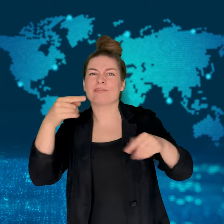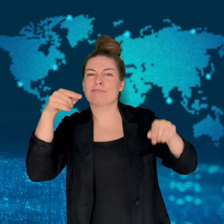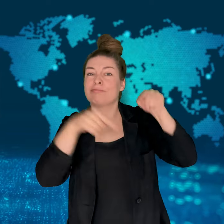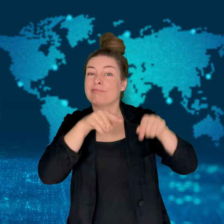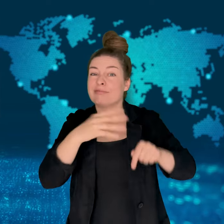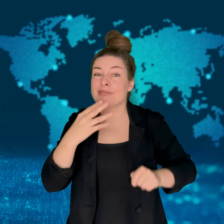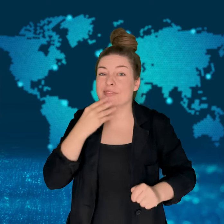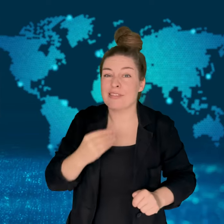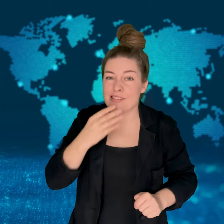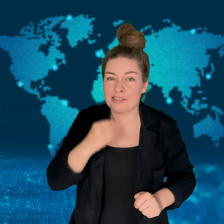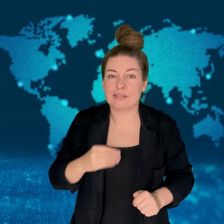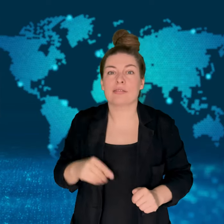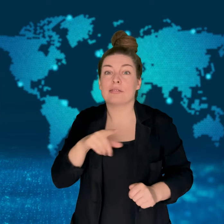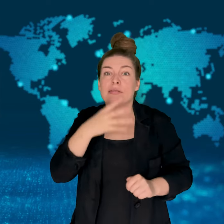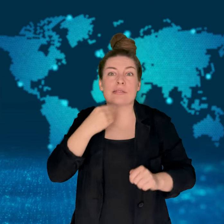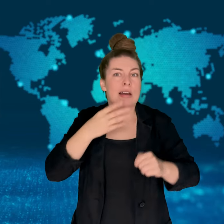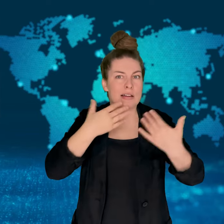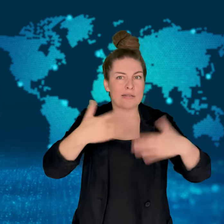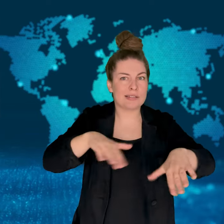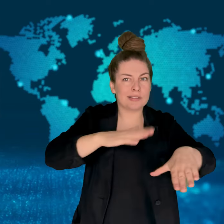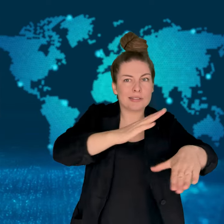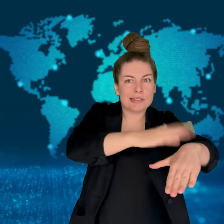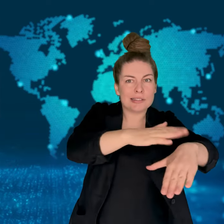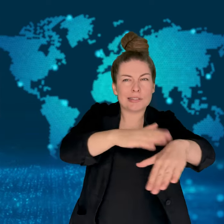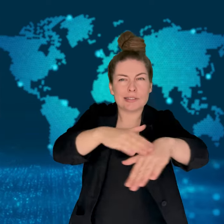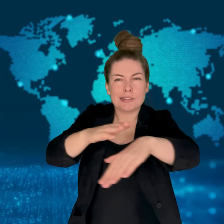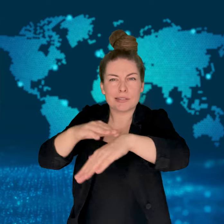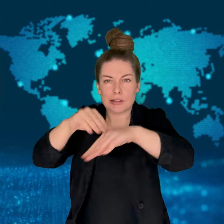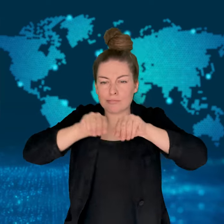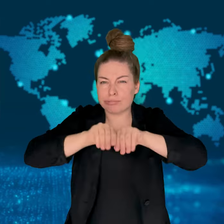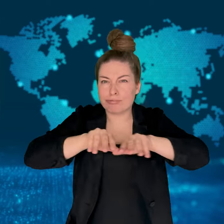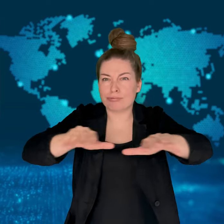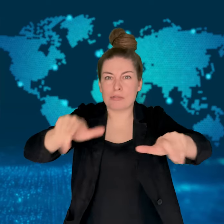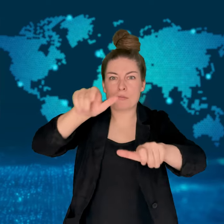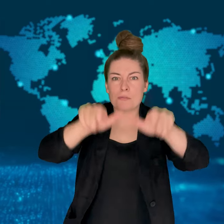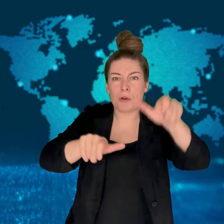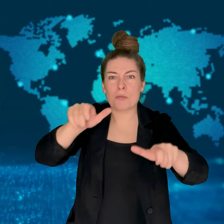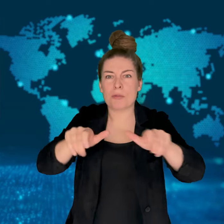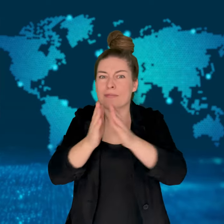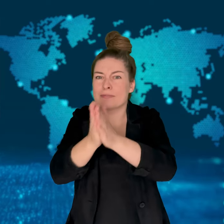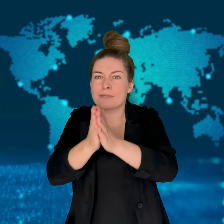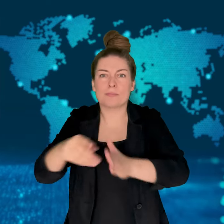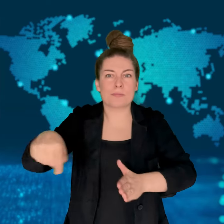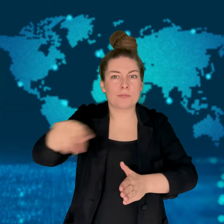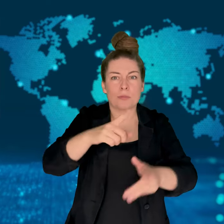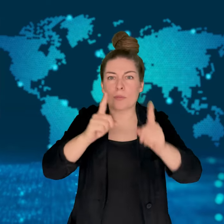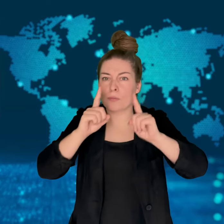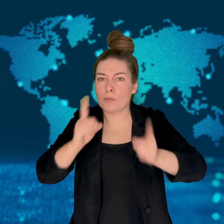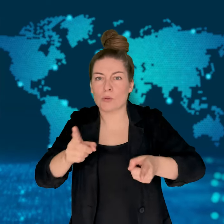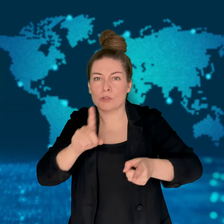Hezbollah took credit for two barrages of rockets.